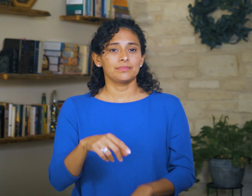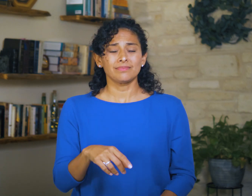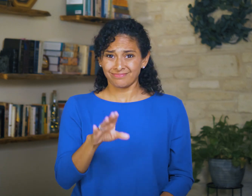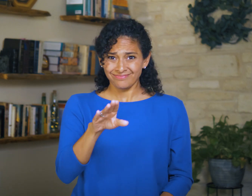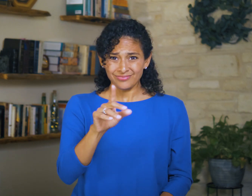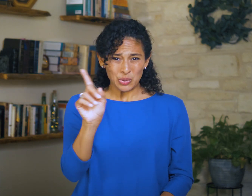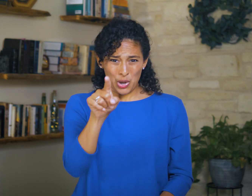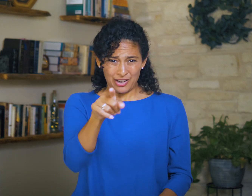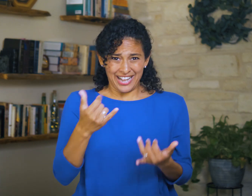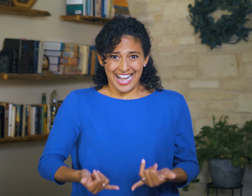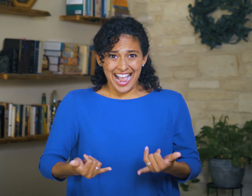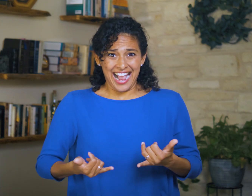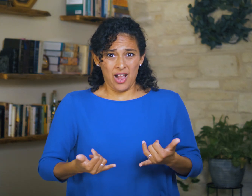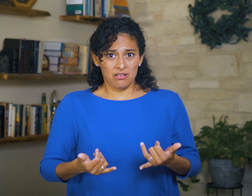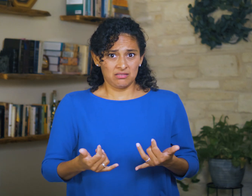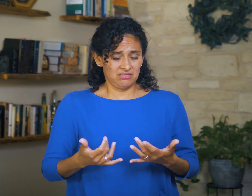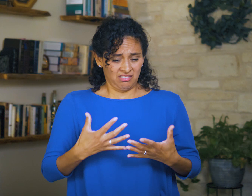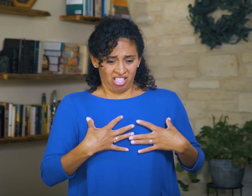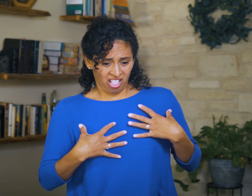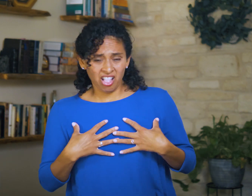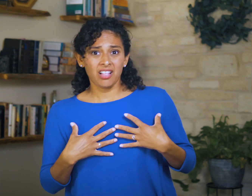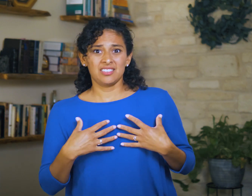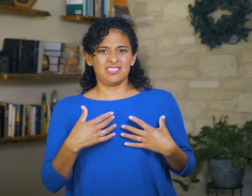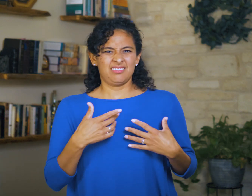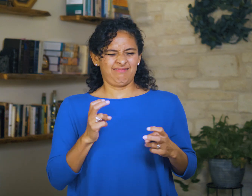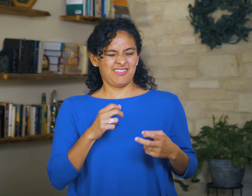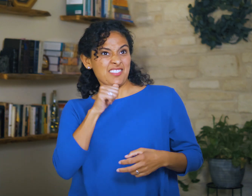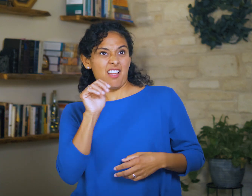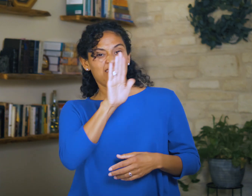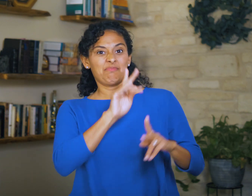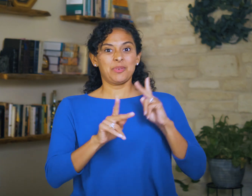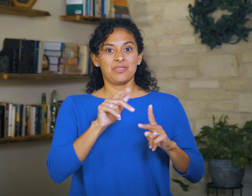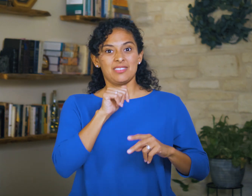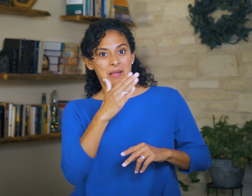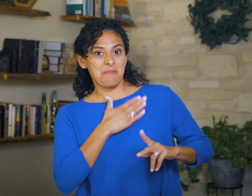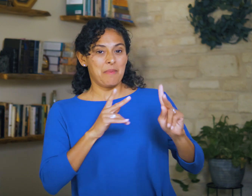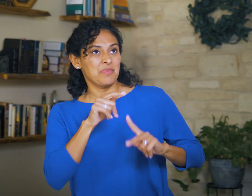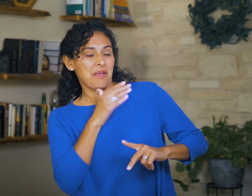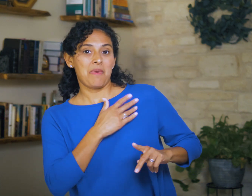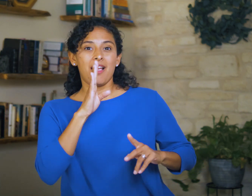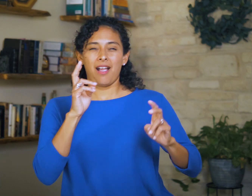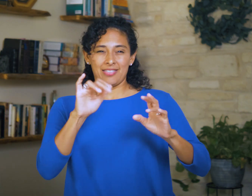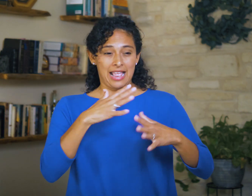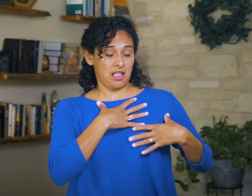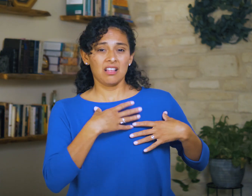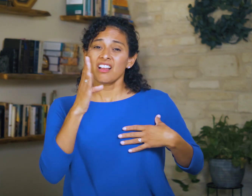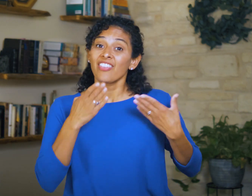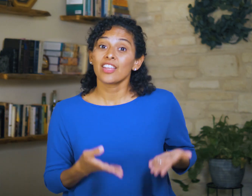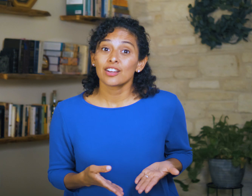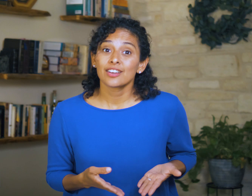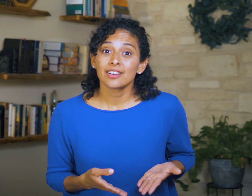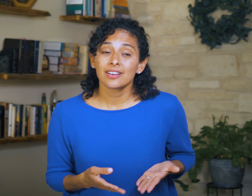He redeems us right where we are—in the very place that means “you were not my people” and makes us His people!